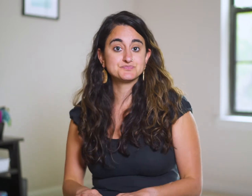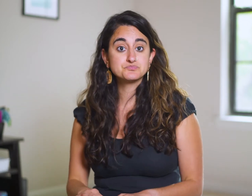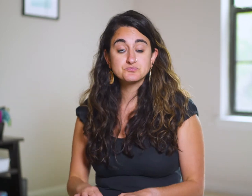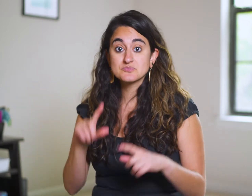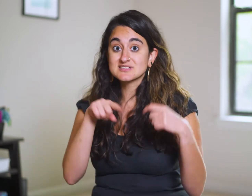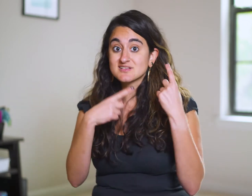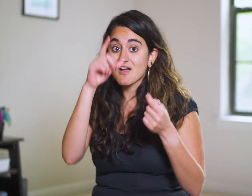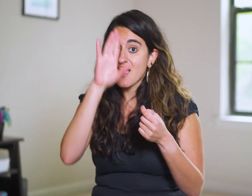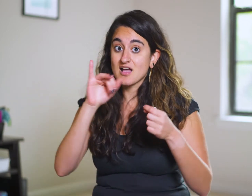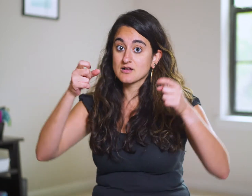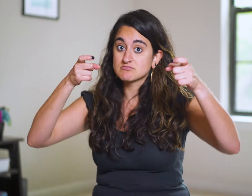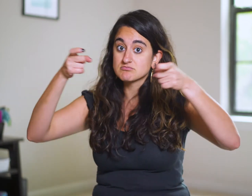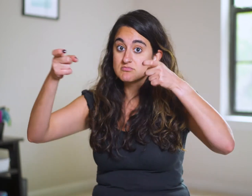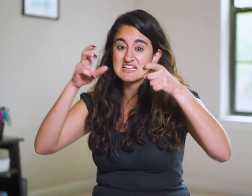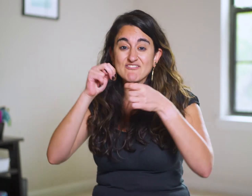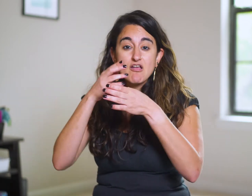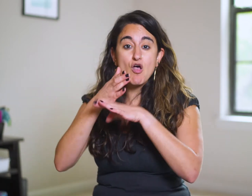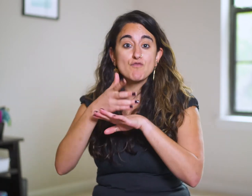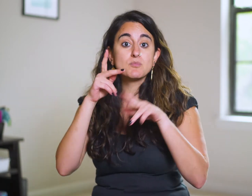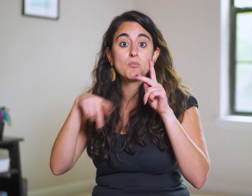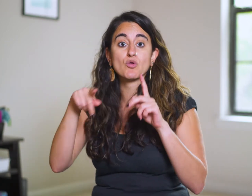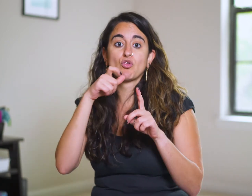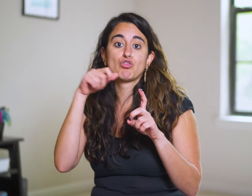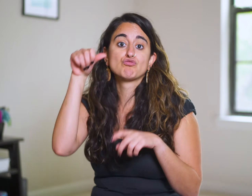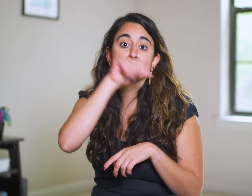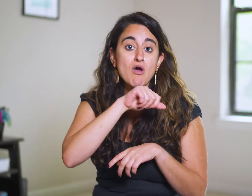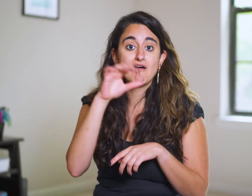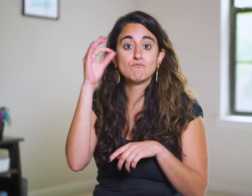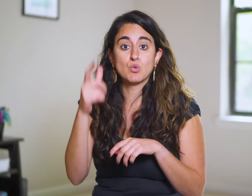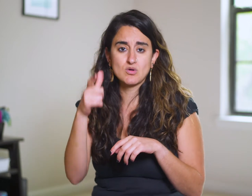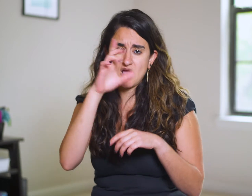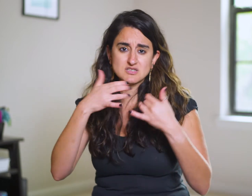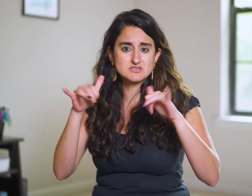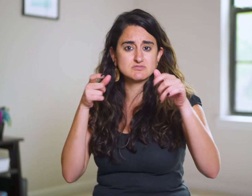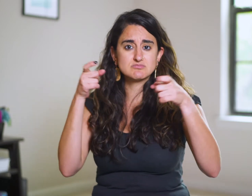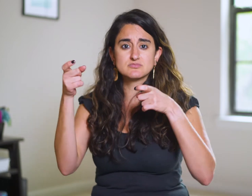And since God is sovereign even over the stumbling of a drunk fool,